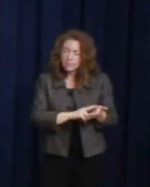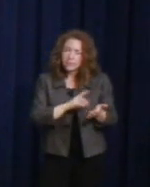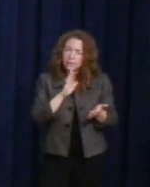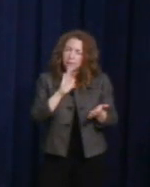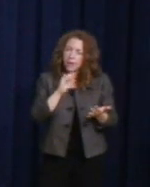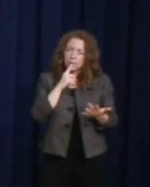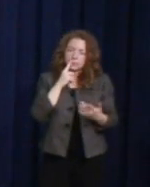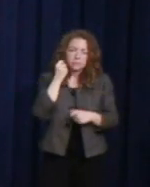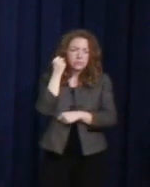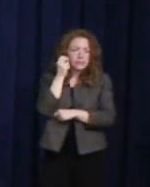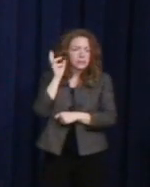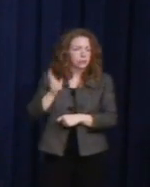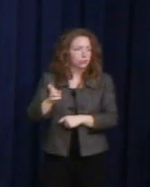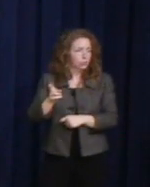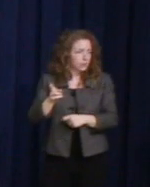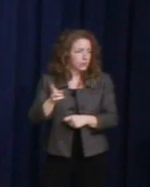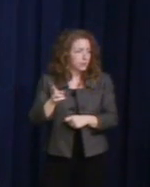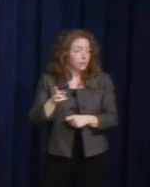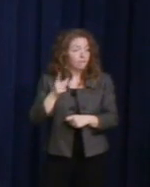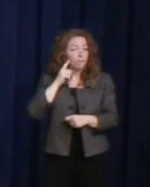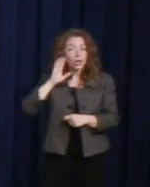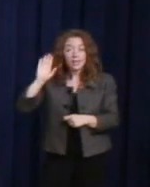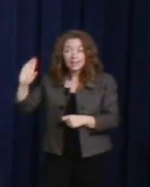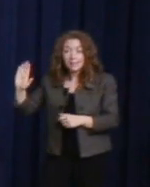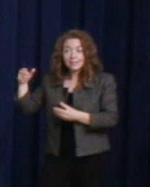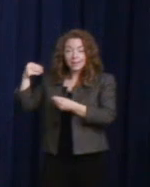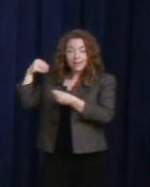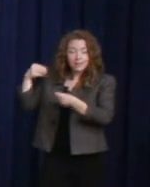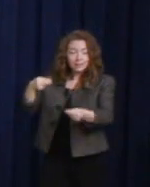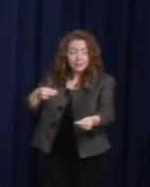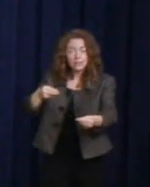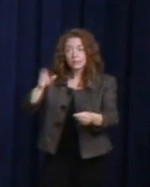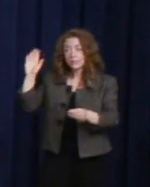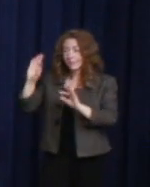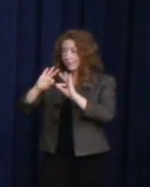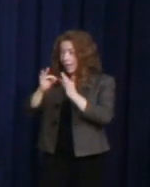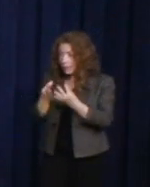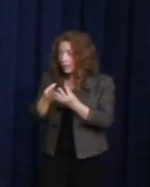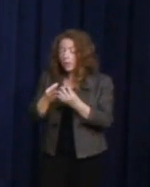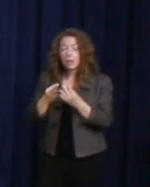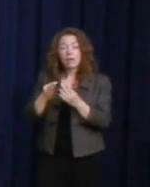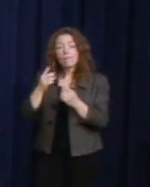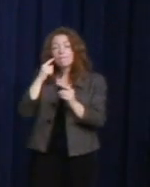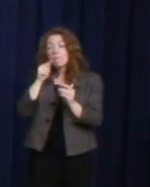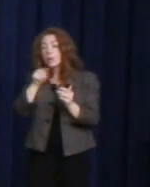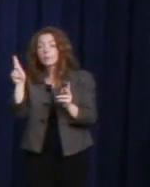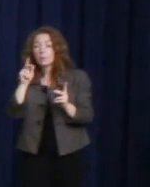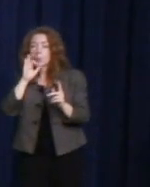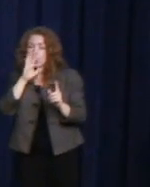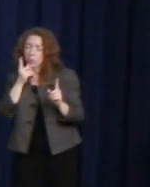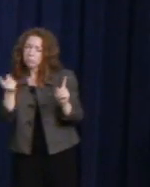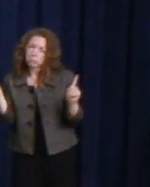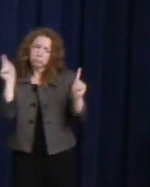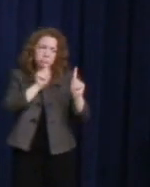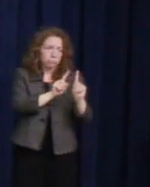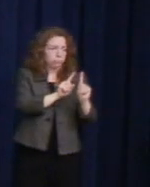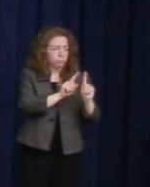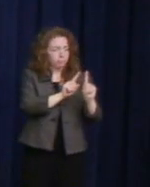for his family, for those who fought by his side, and for those who follow in his footsteps,